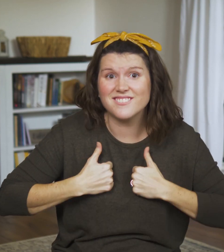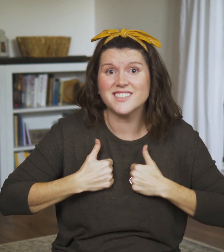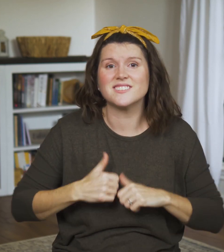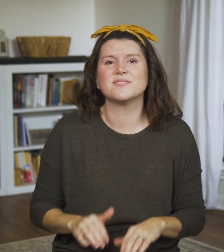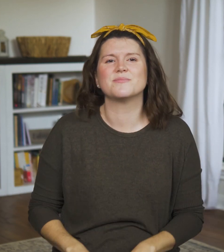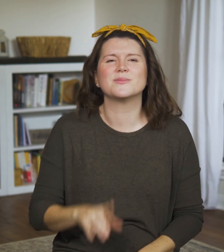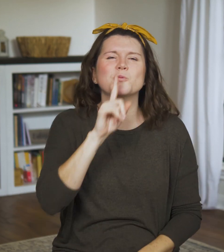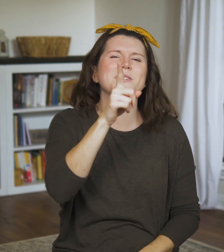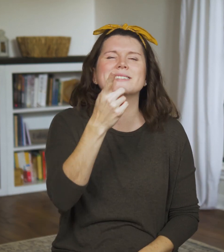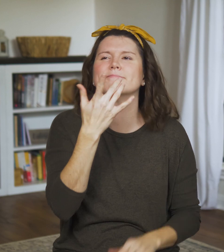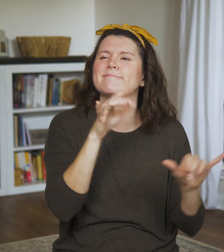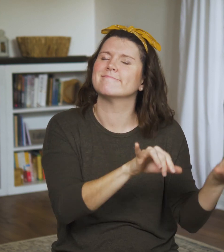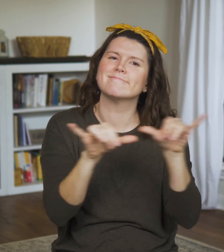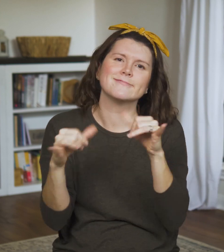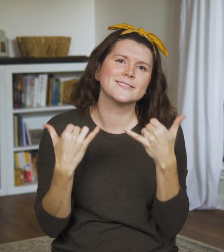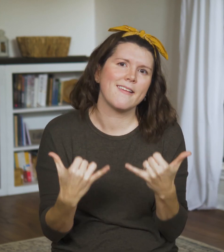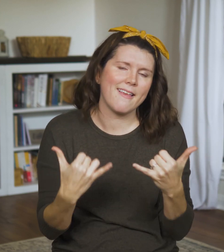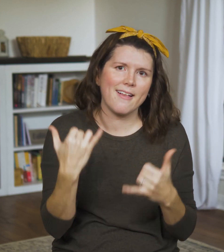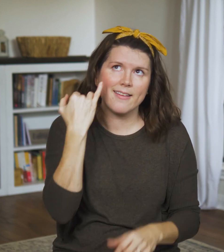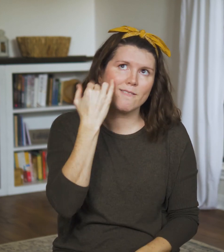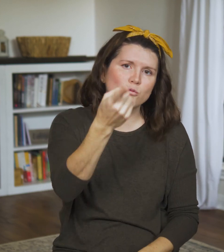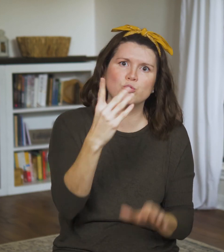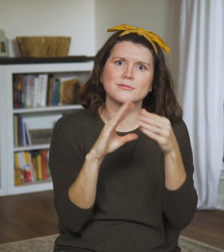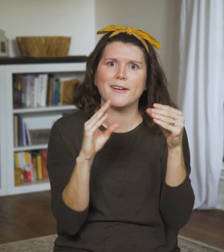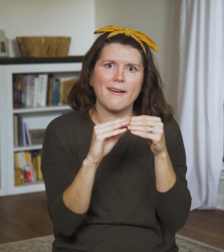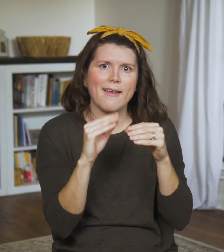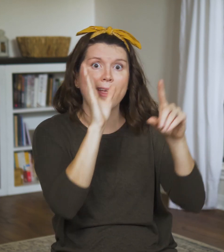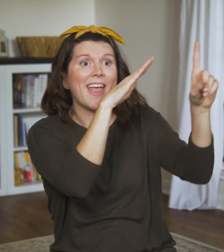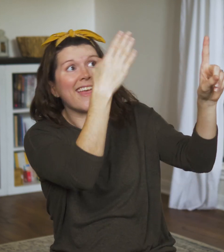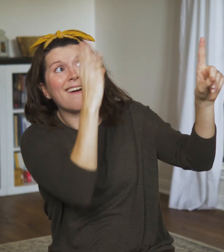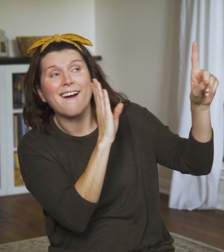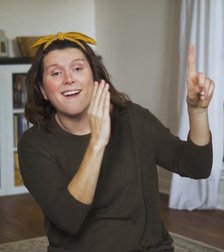that means you’re awake for 16-17 hours each day.